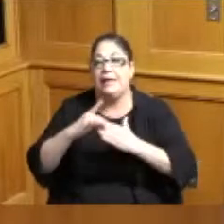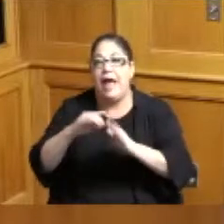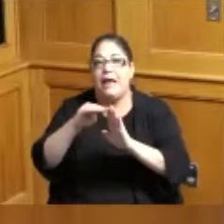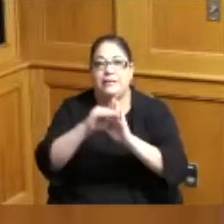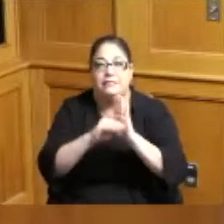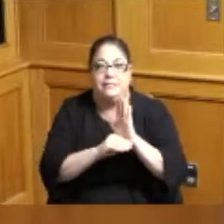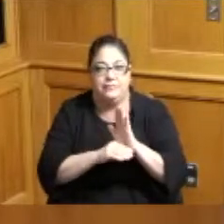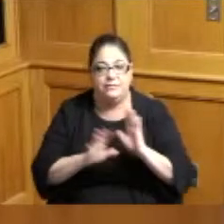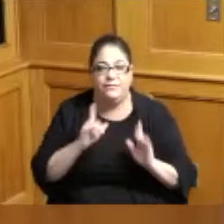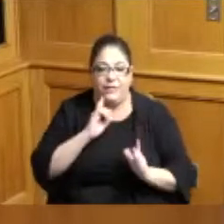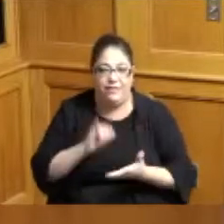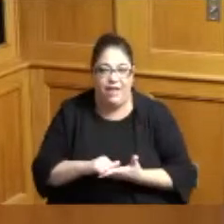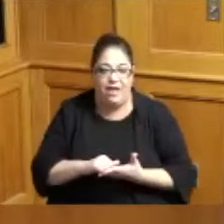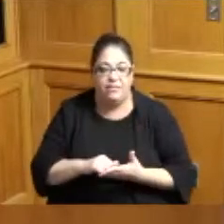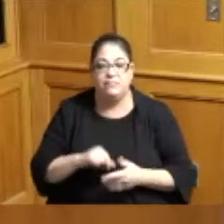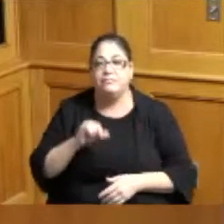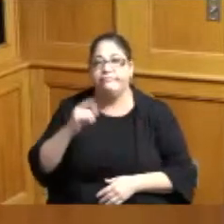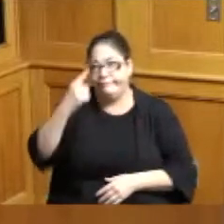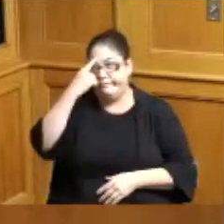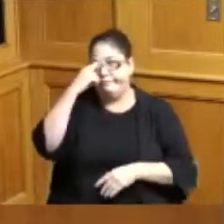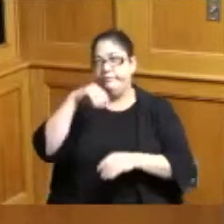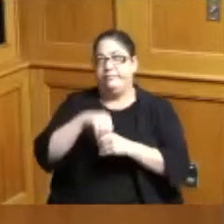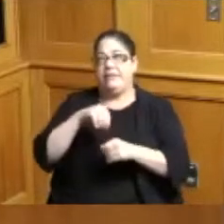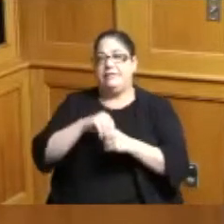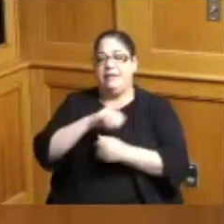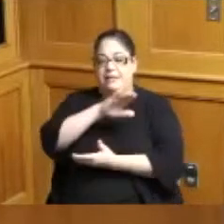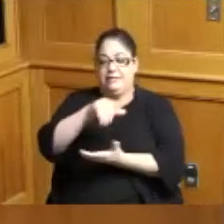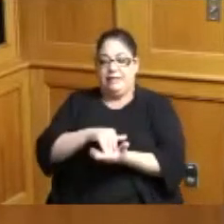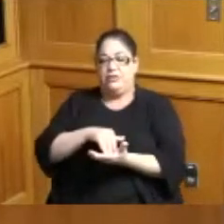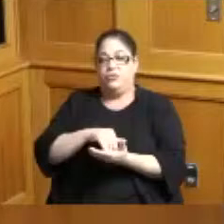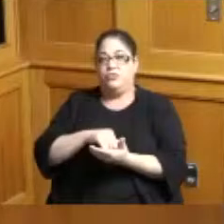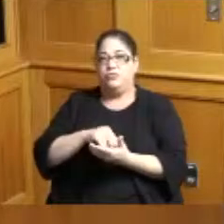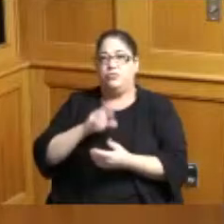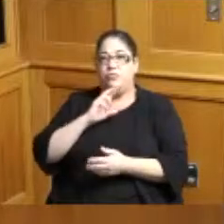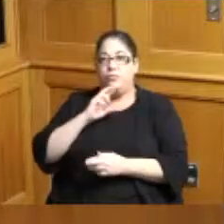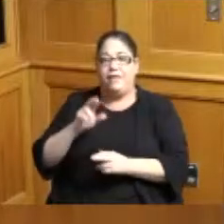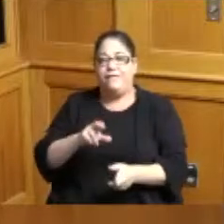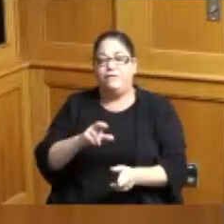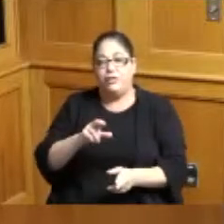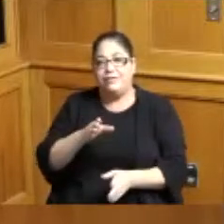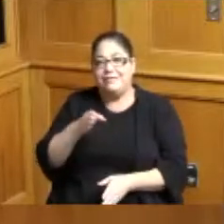think if you're inside the central Riverfront garage it's a very large facility